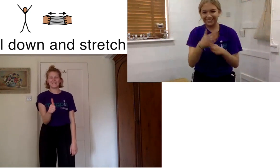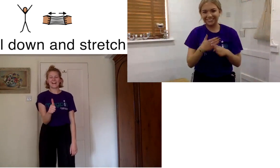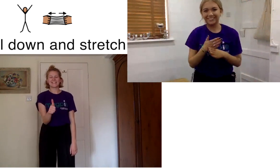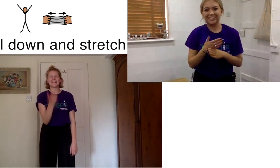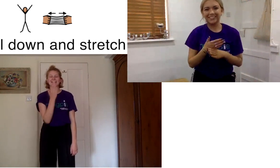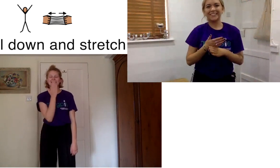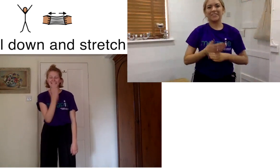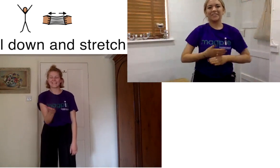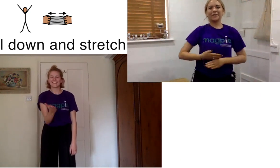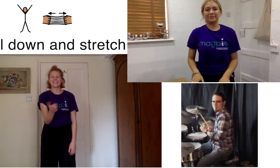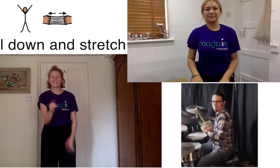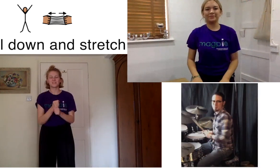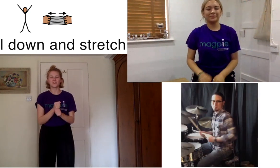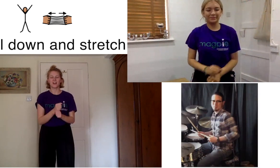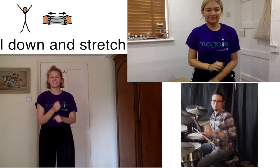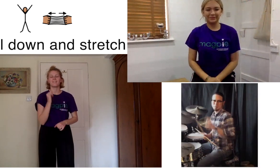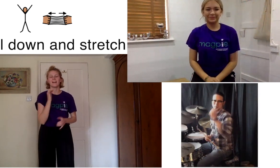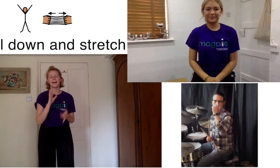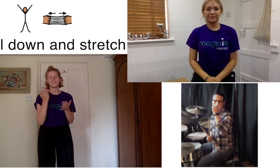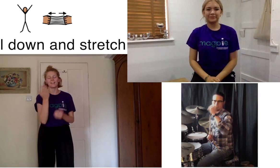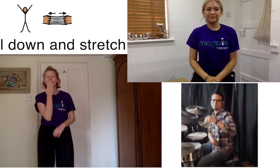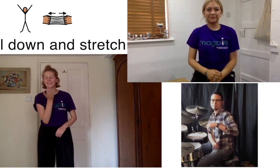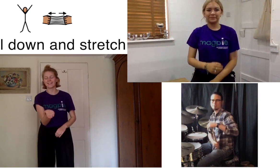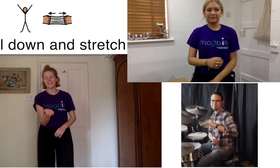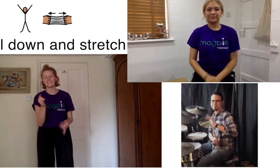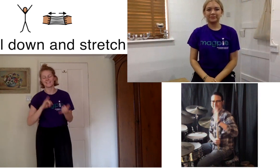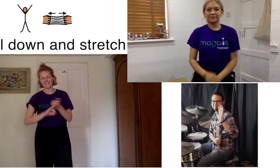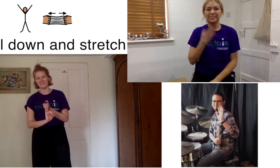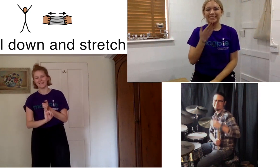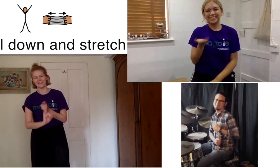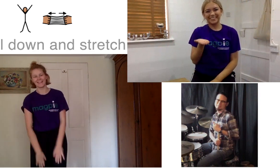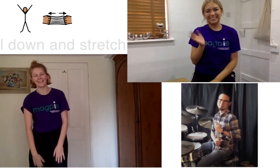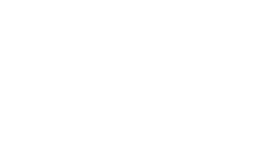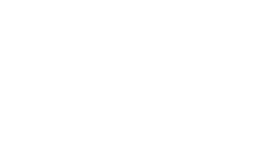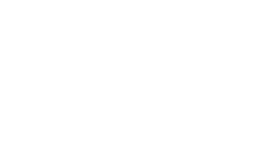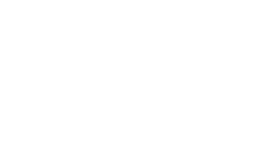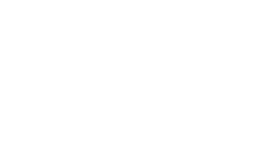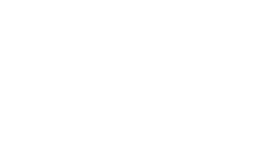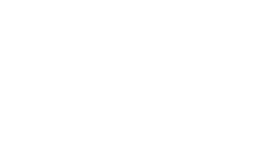fantastic thank you georgia and thank you simon